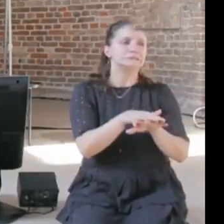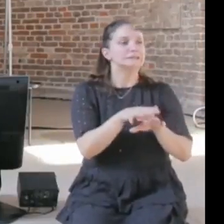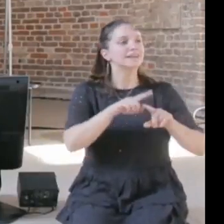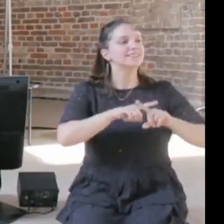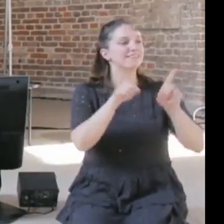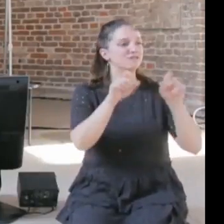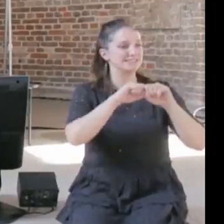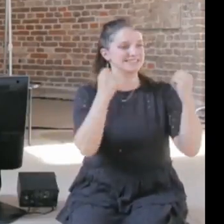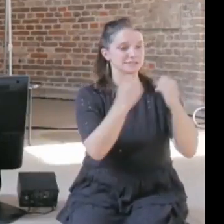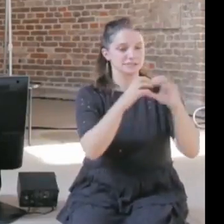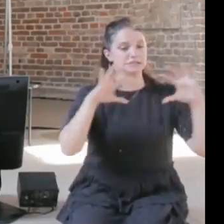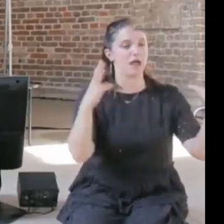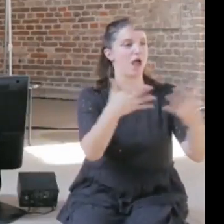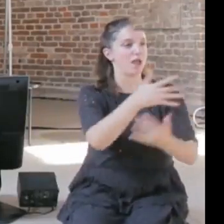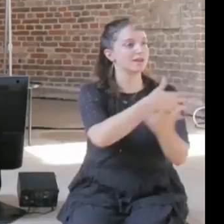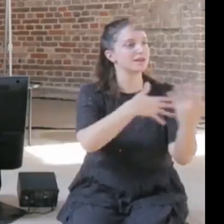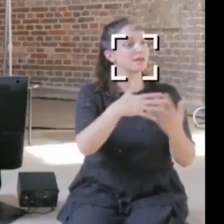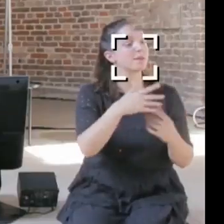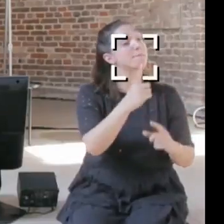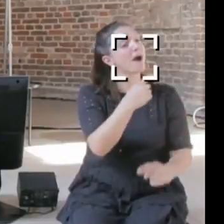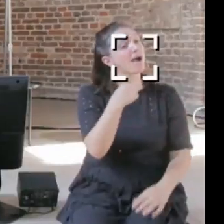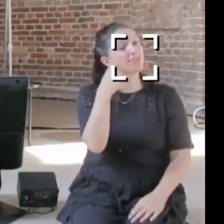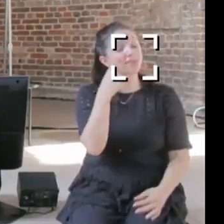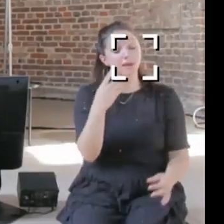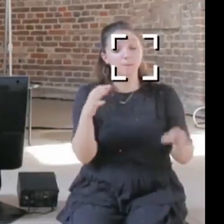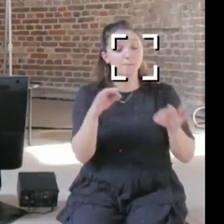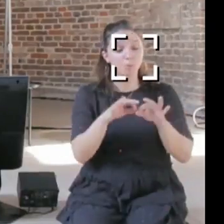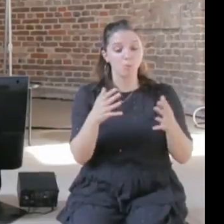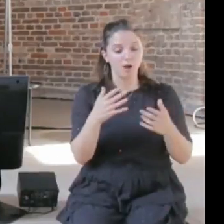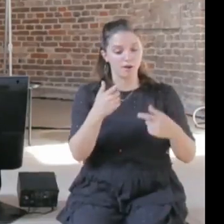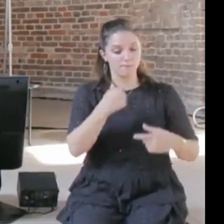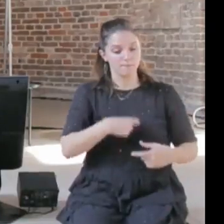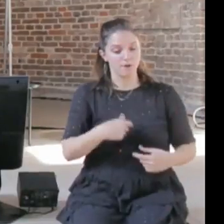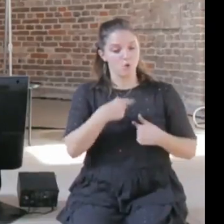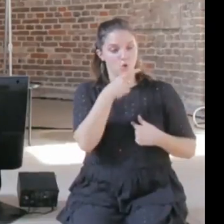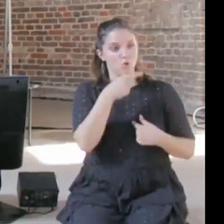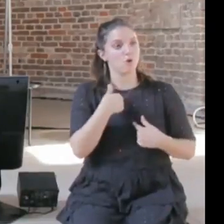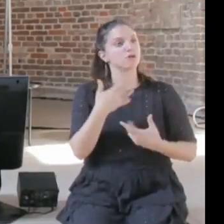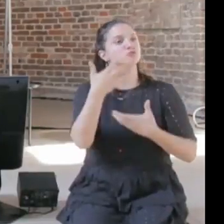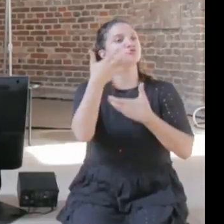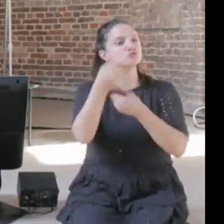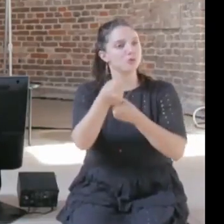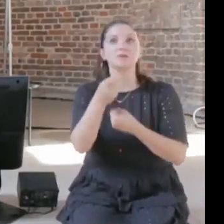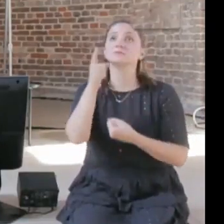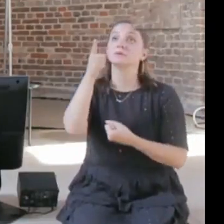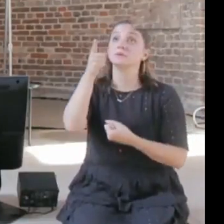about trust, like who are the people who we trust to actually try to seek out the expert